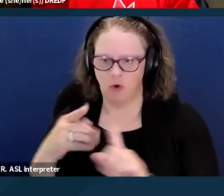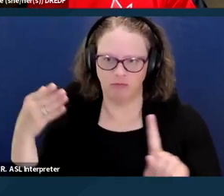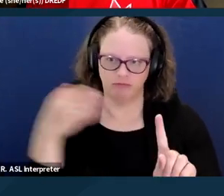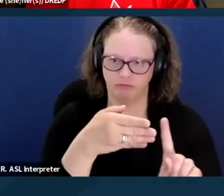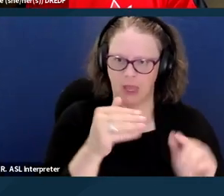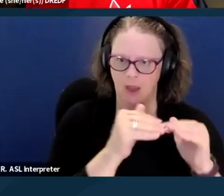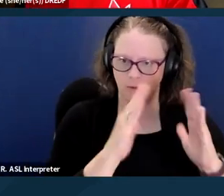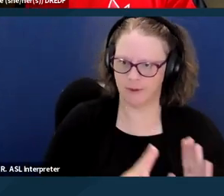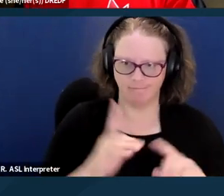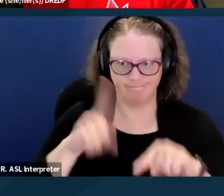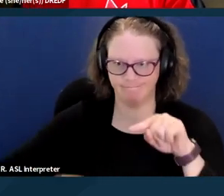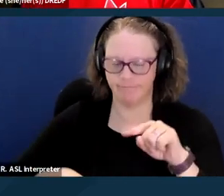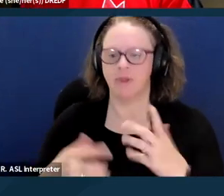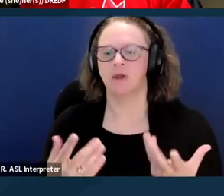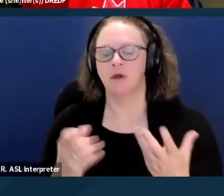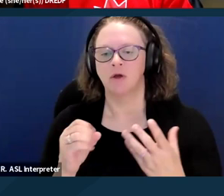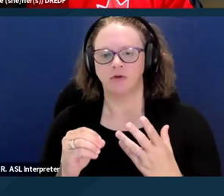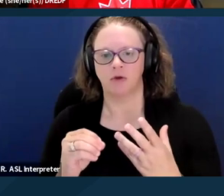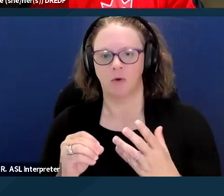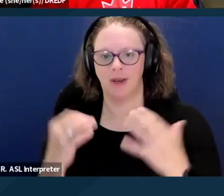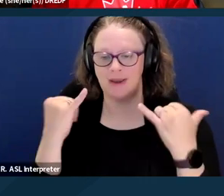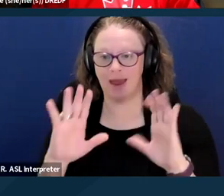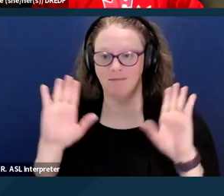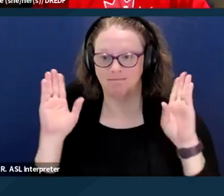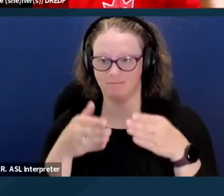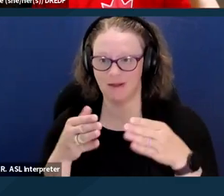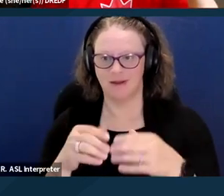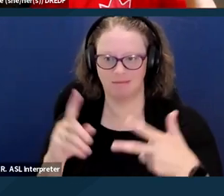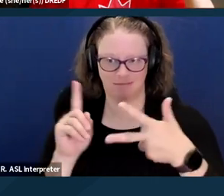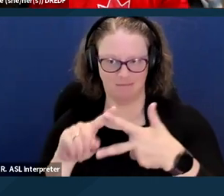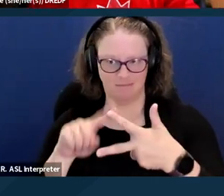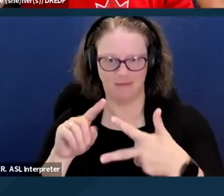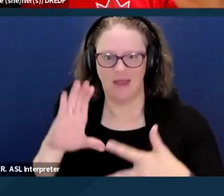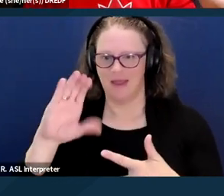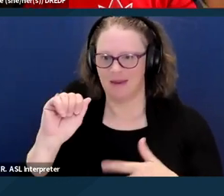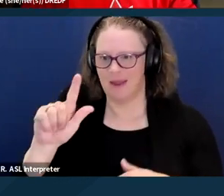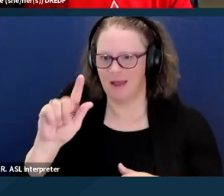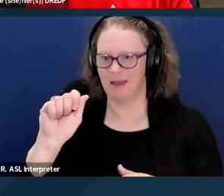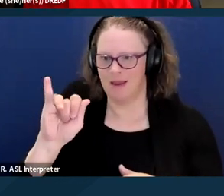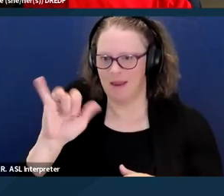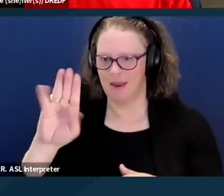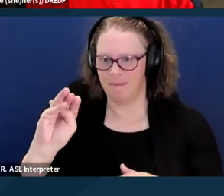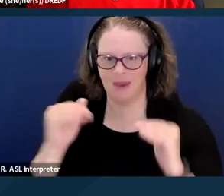the CalAIM Housing program, which is a very big waiver.